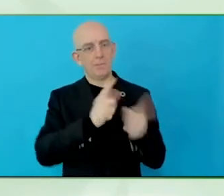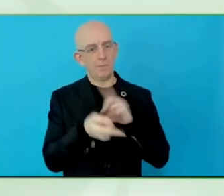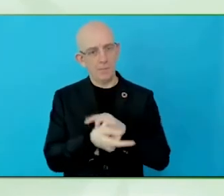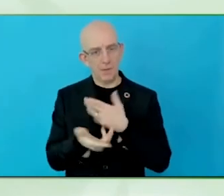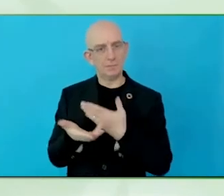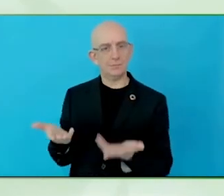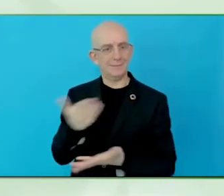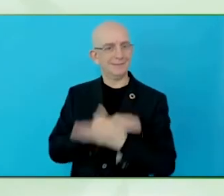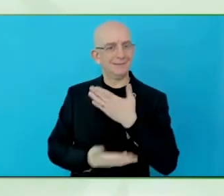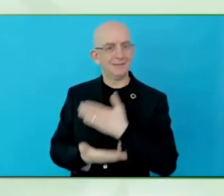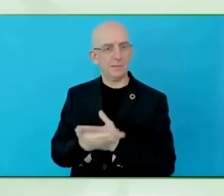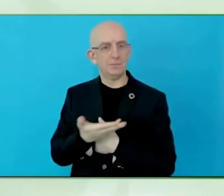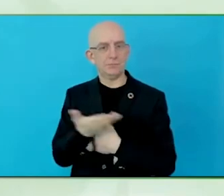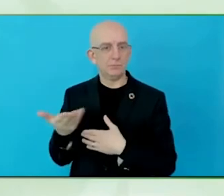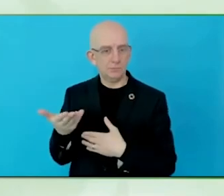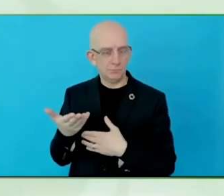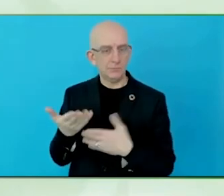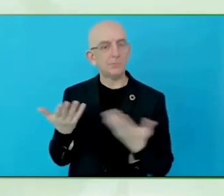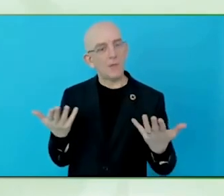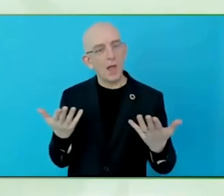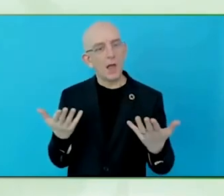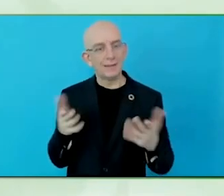That intersectionality comes into the picture.